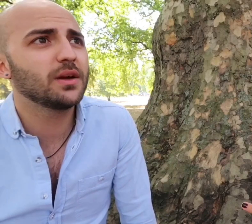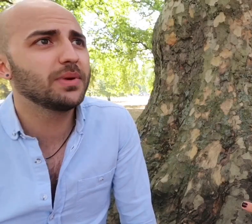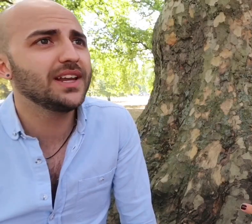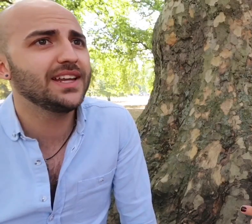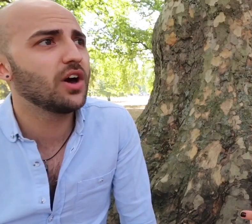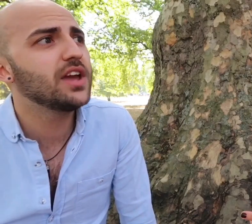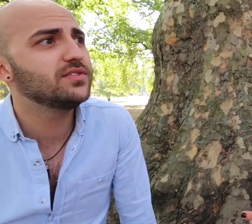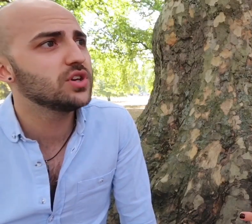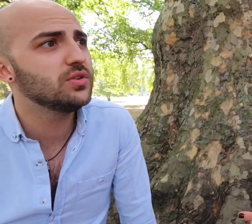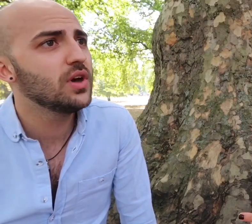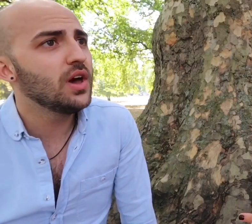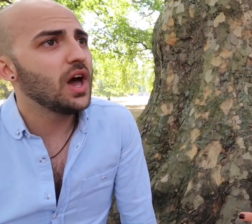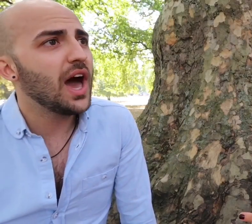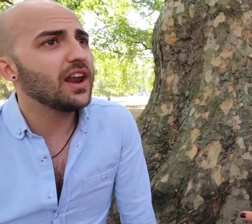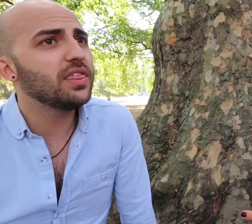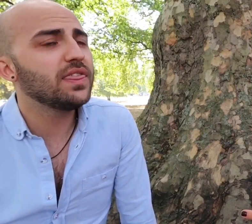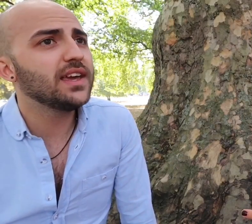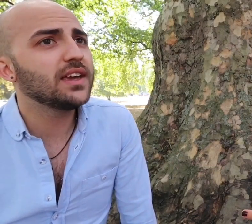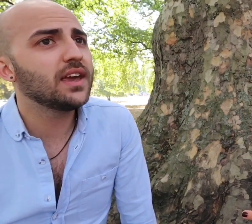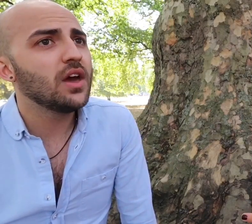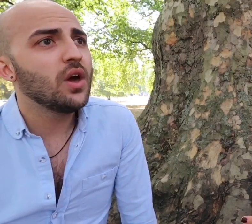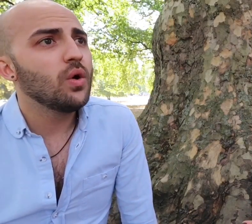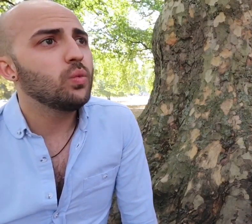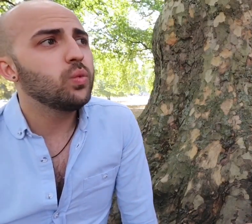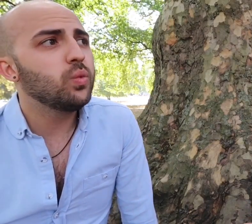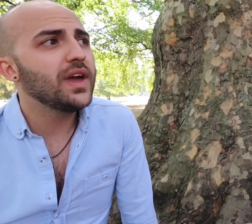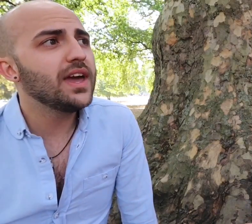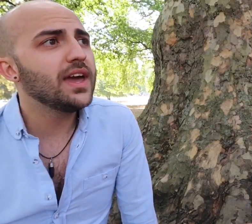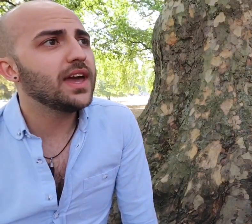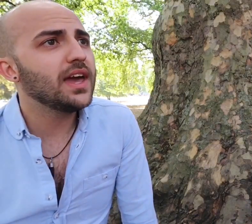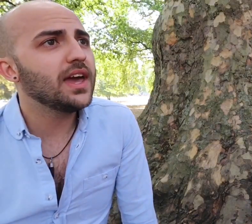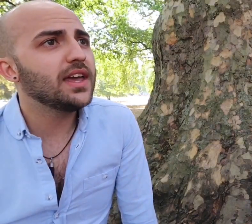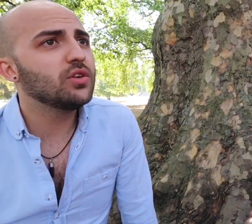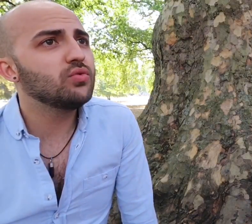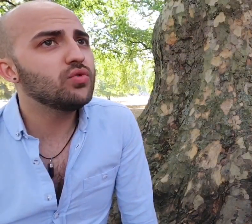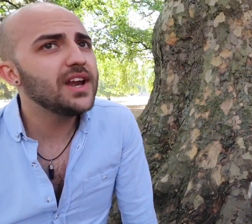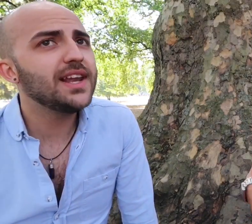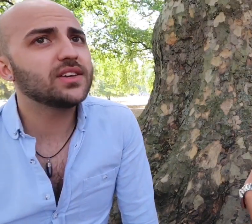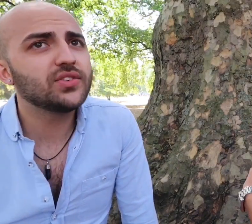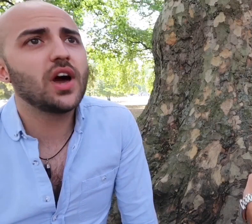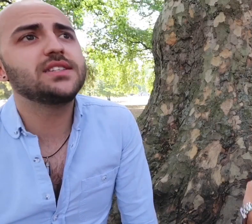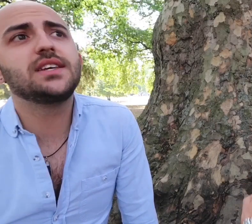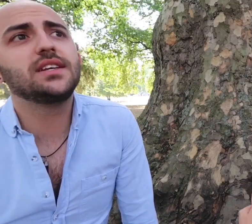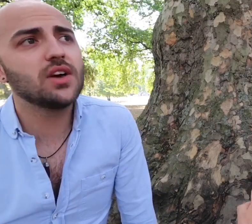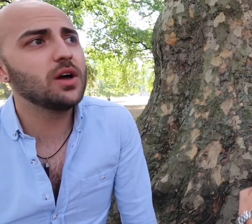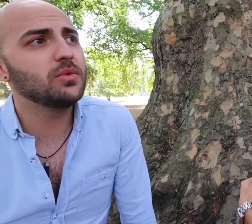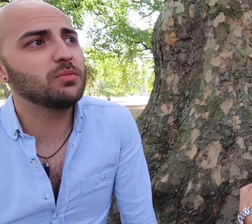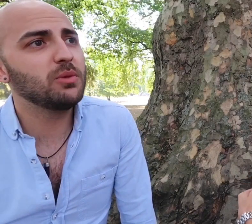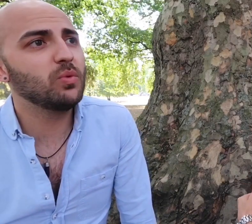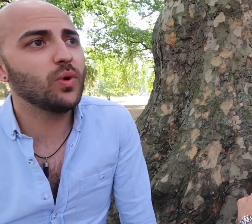completely naive to and I think we're in a really exciting time at the moment